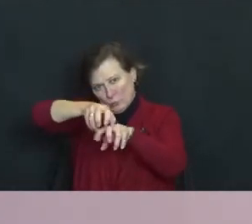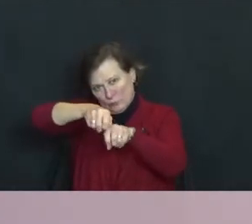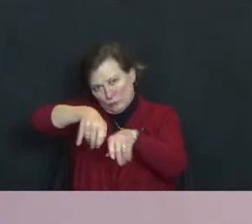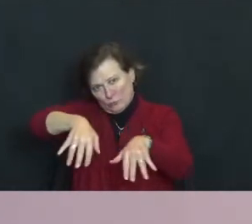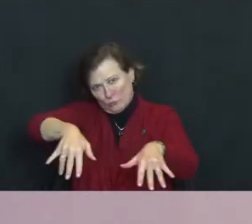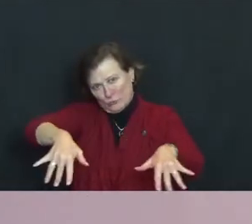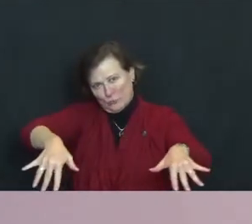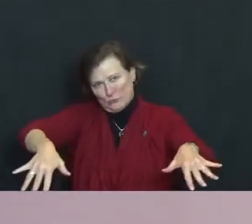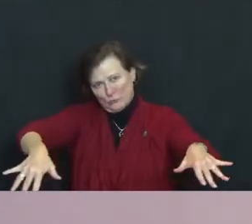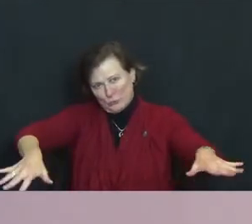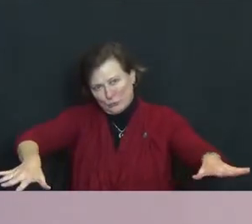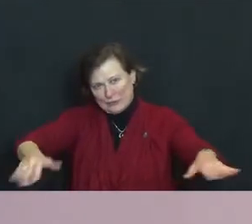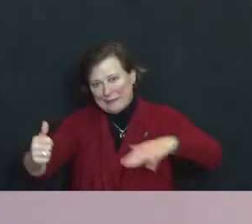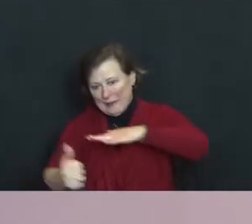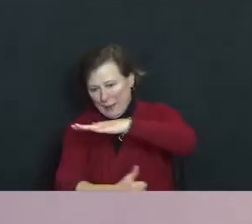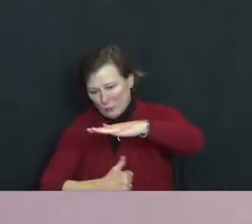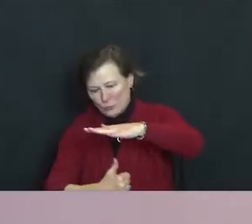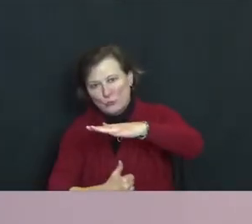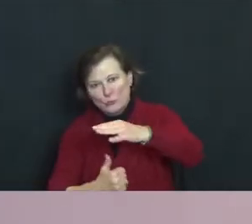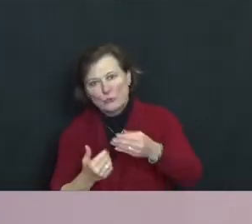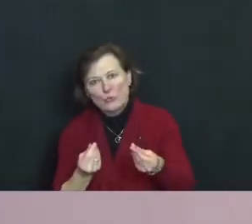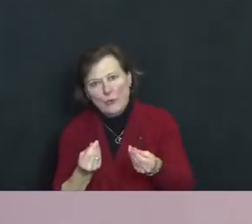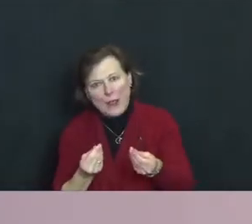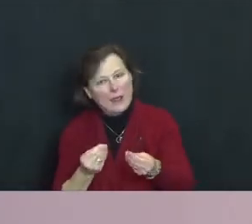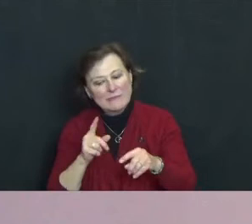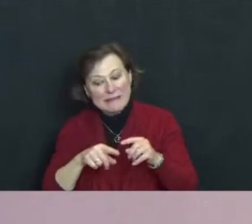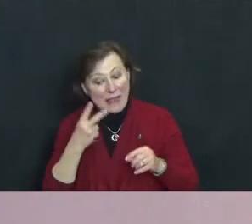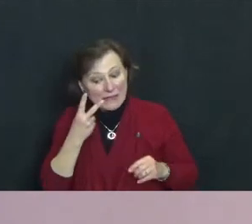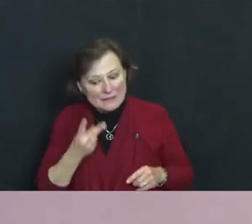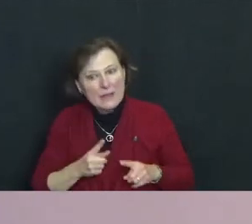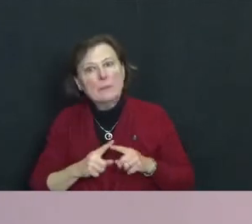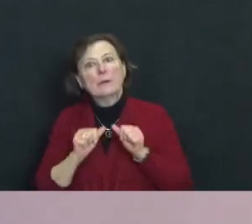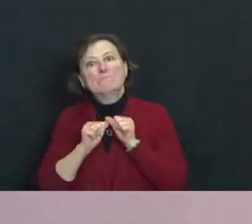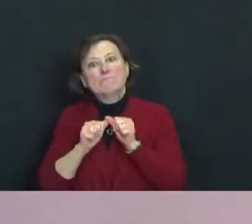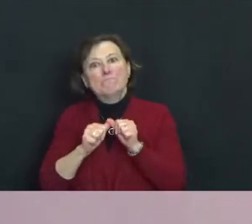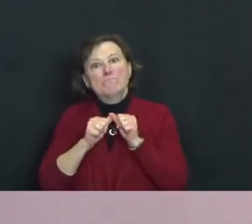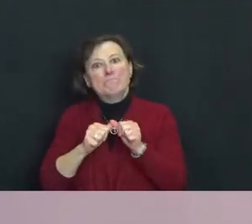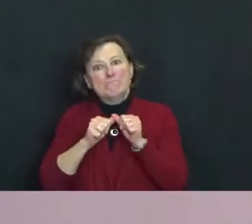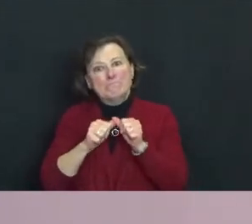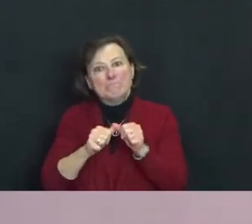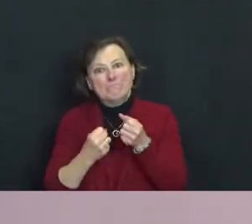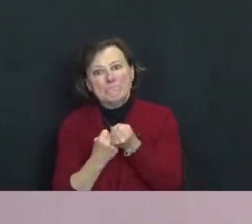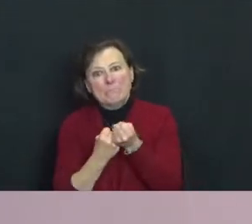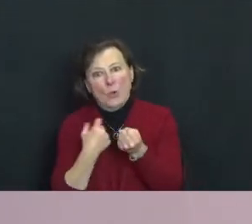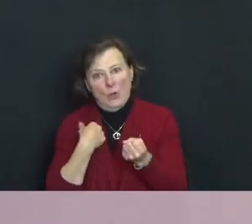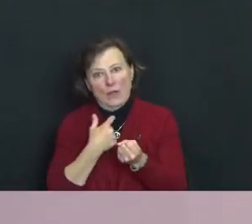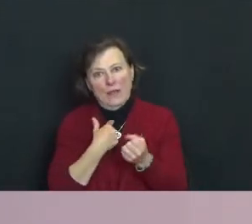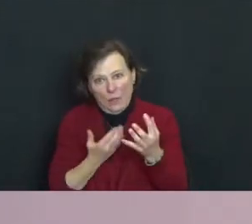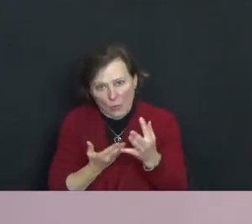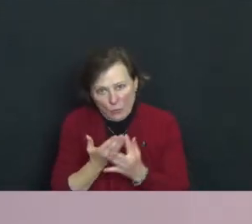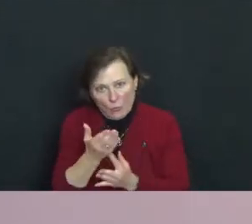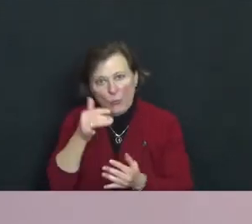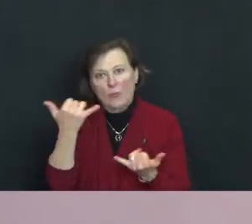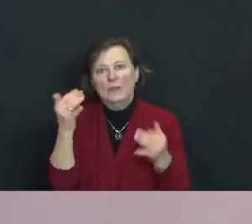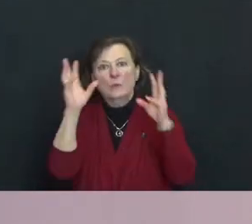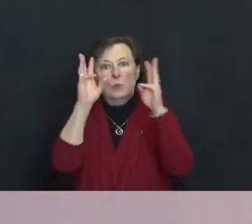be seen and yet sustain us all during this winter of separation.